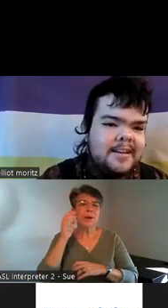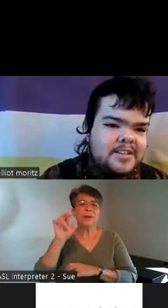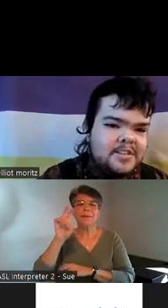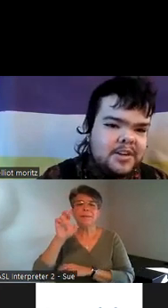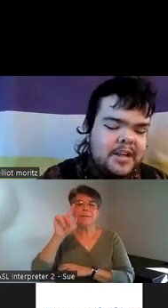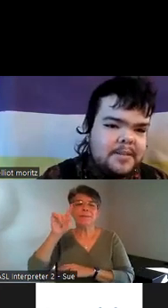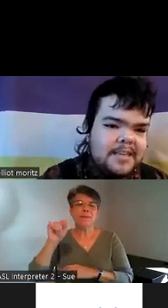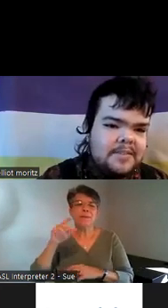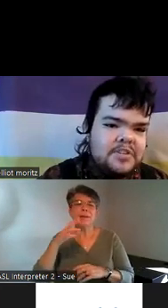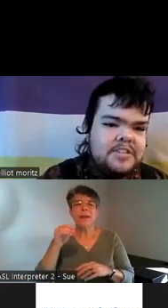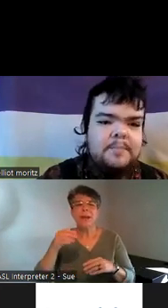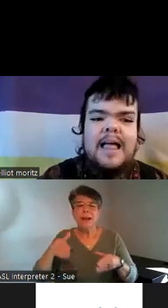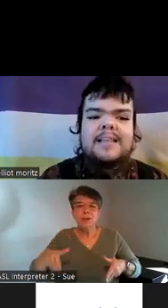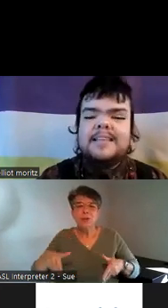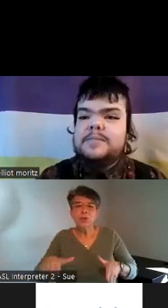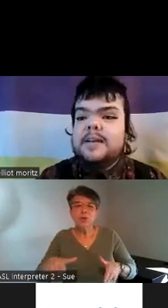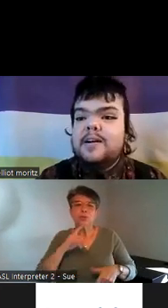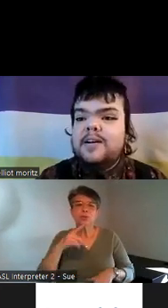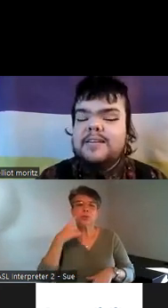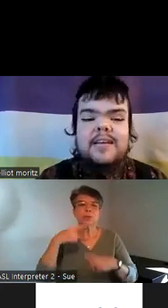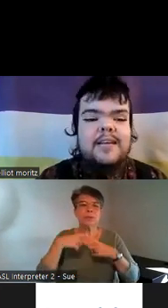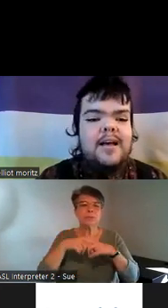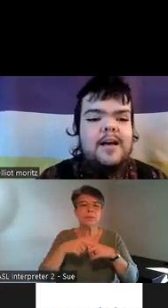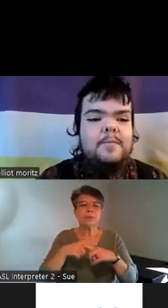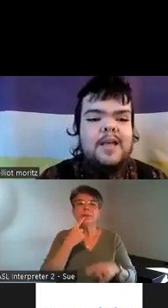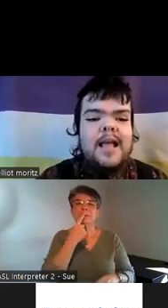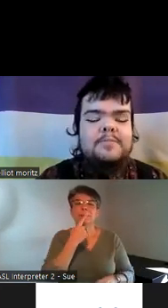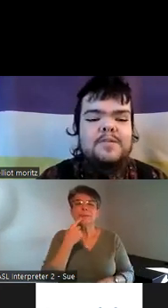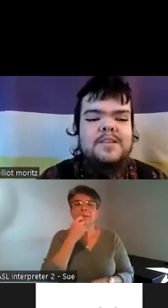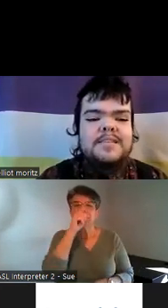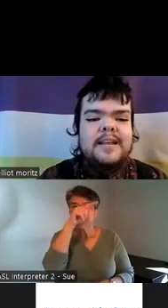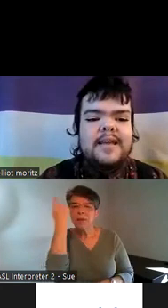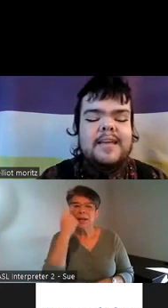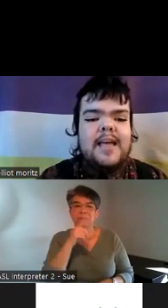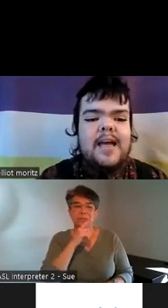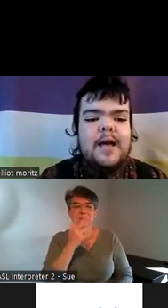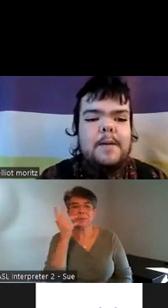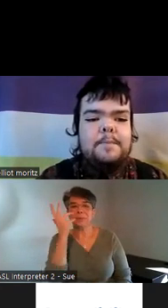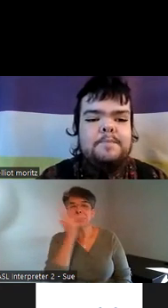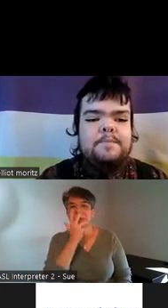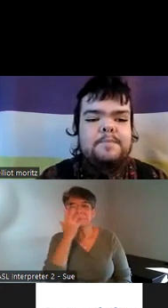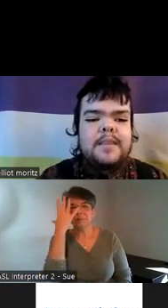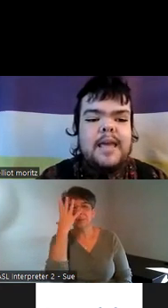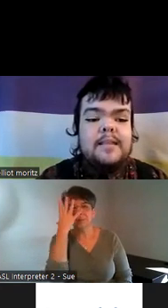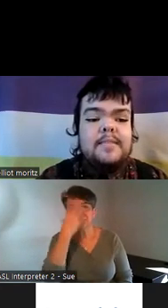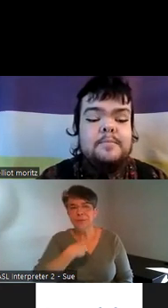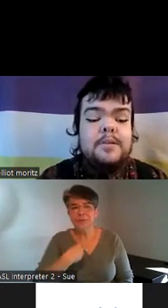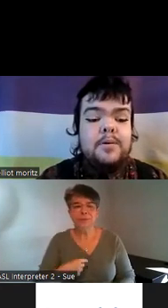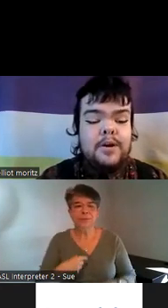knitted skirt I believe she's got black lipstick on um looking absolutely stunning um and below